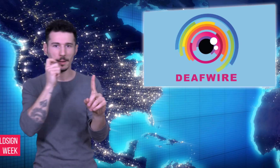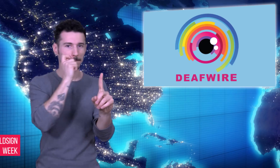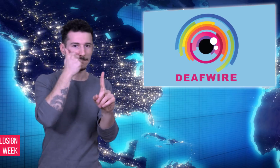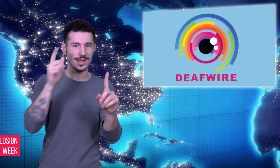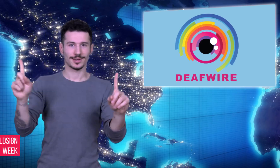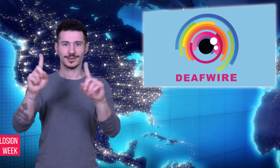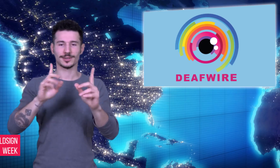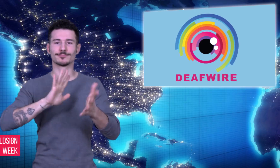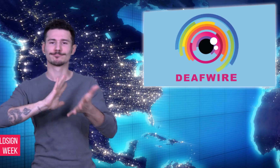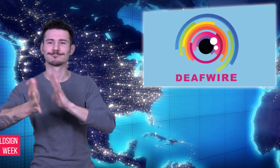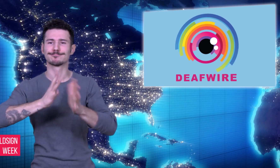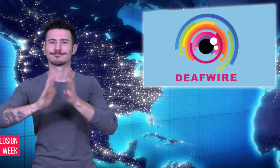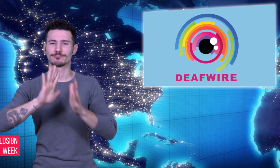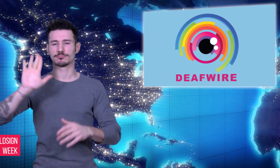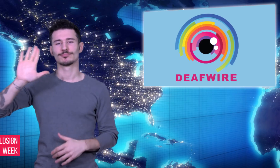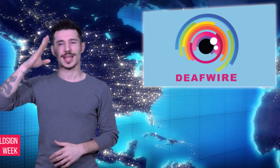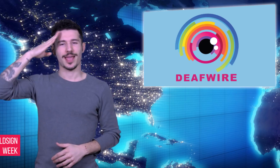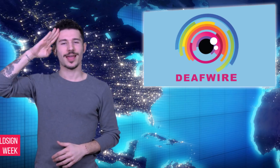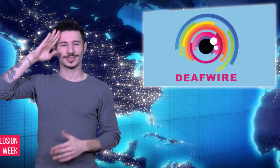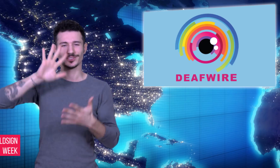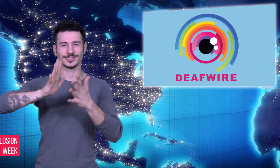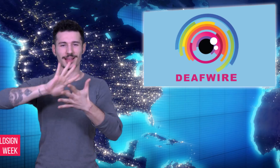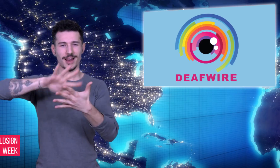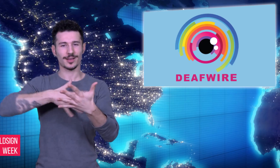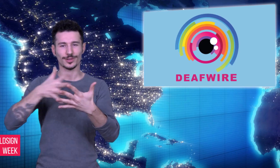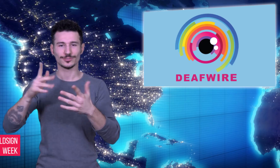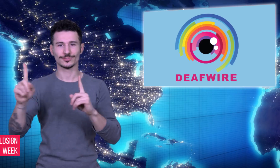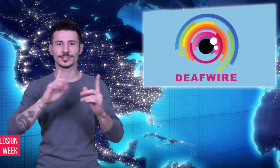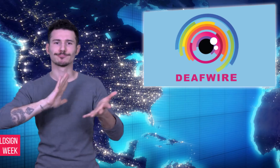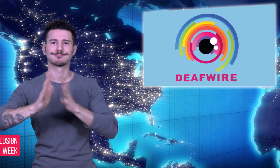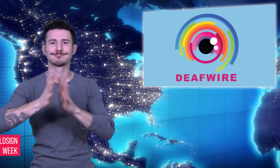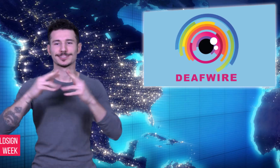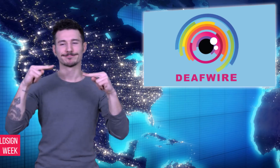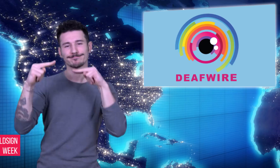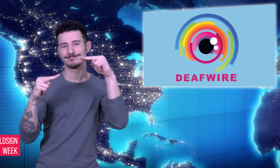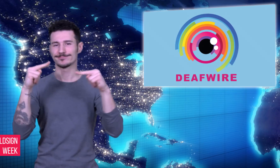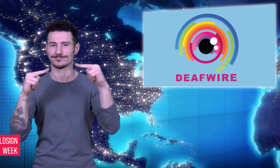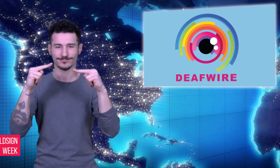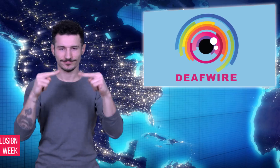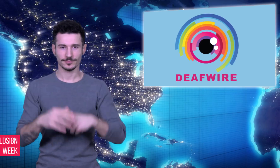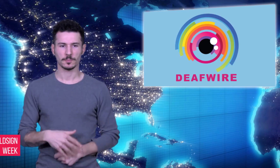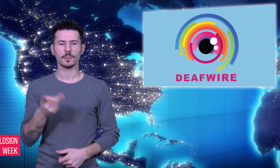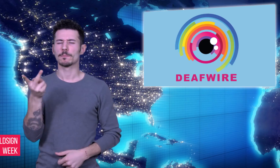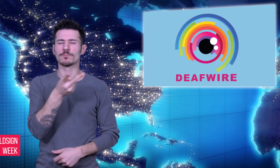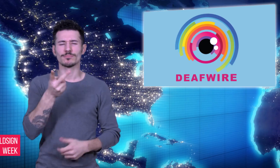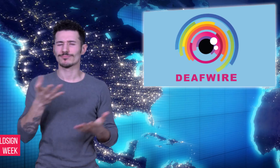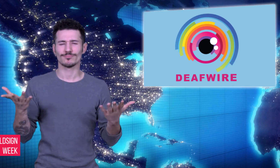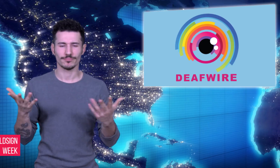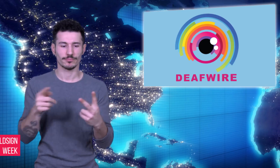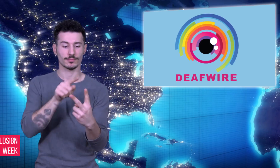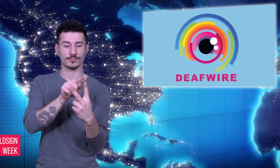back and forth, or have an